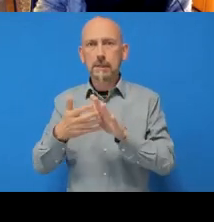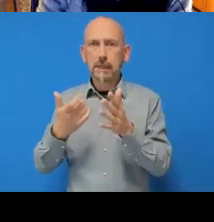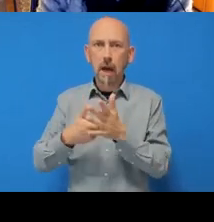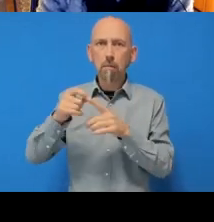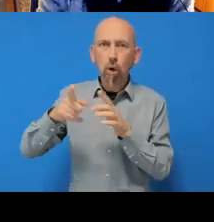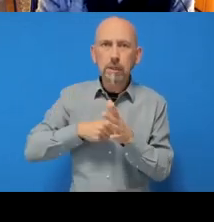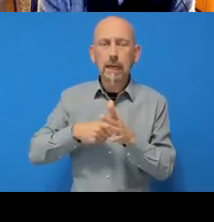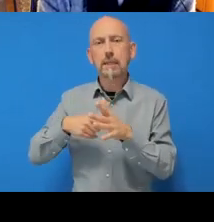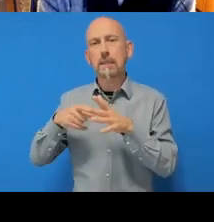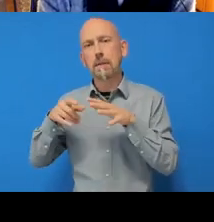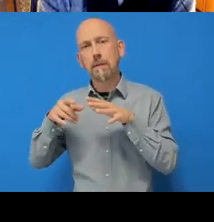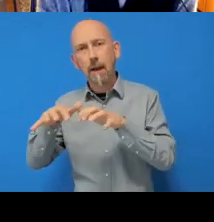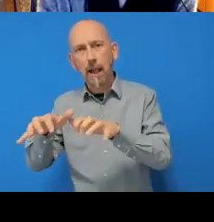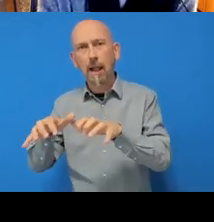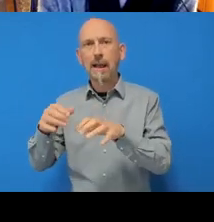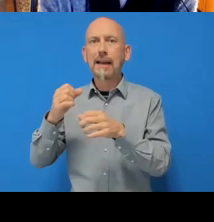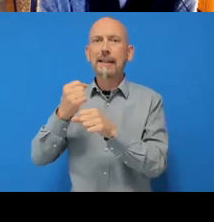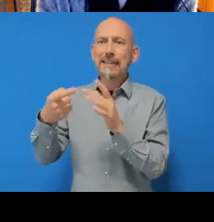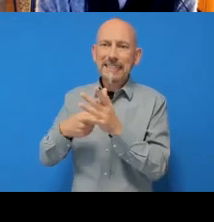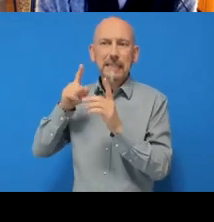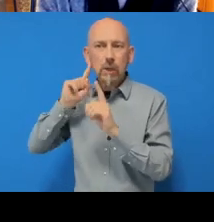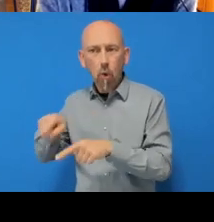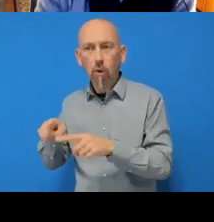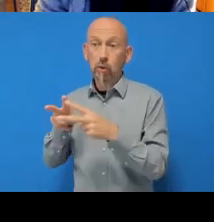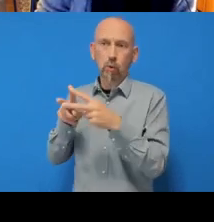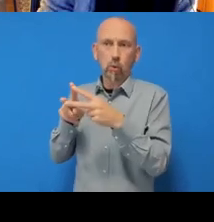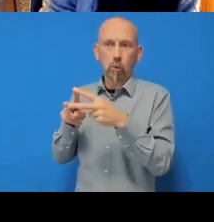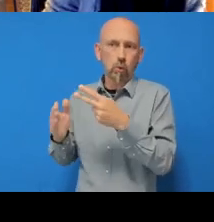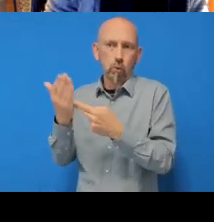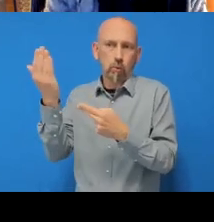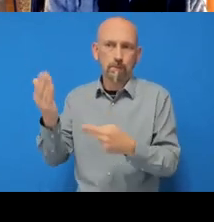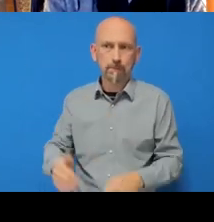don't exist on the online repository yet.